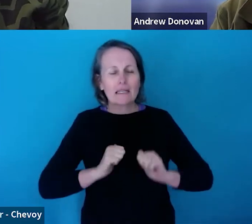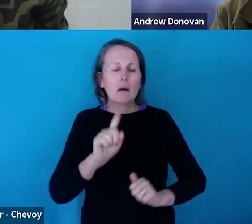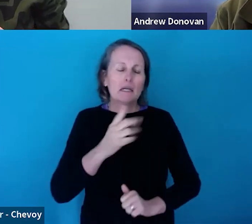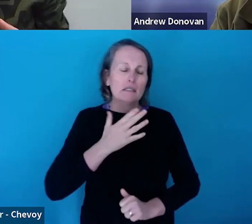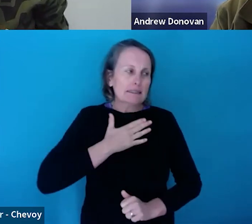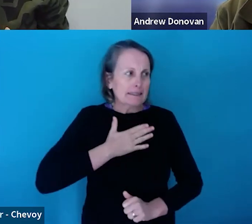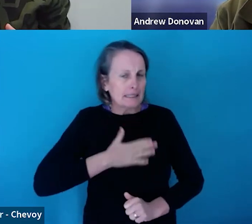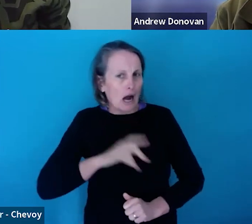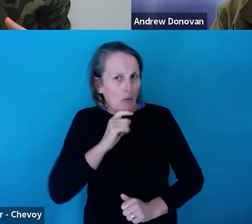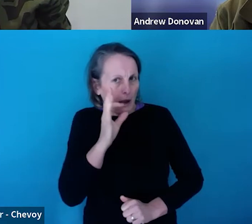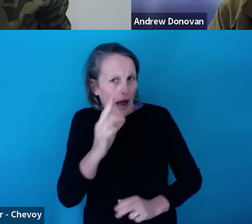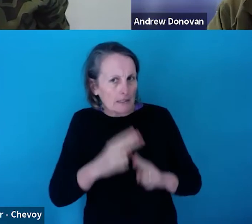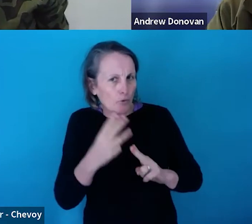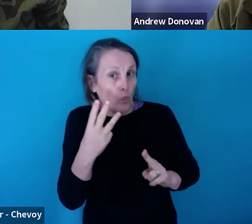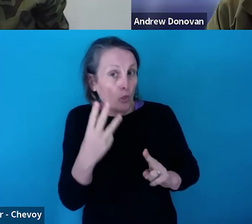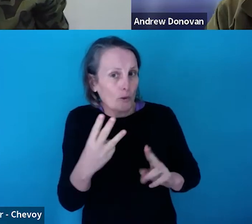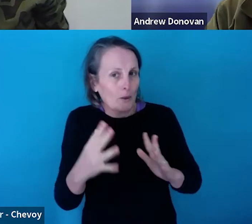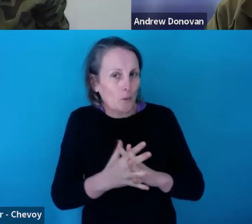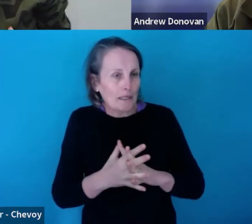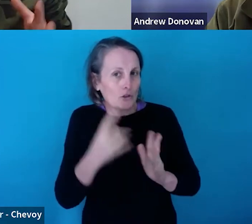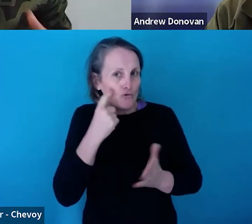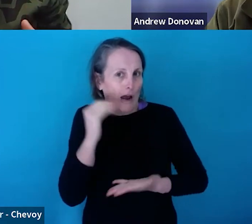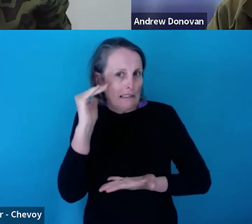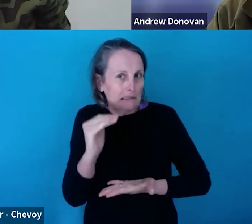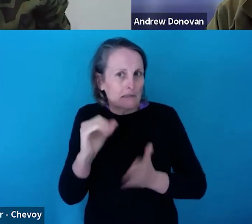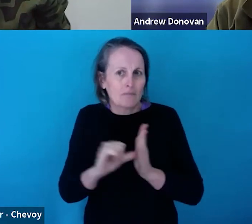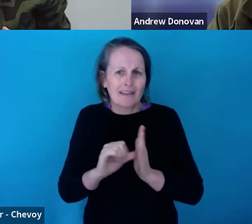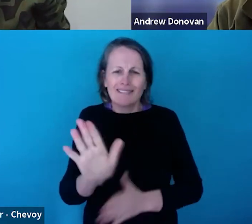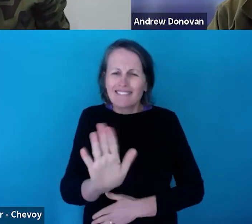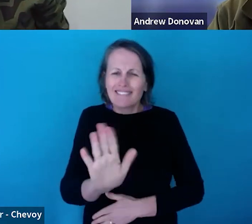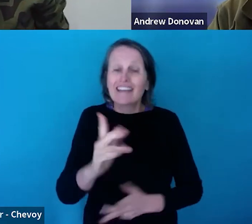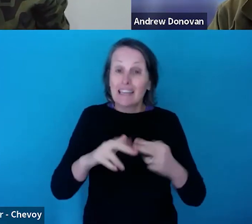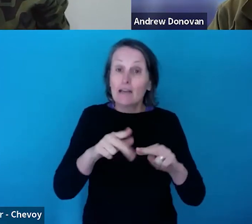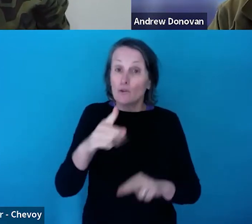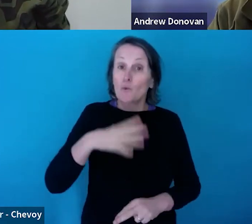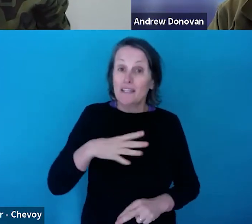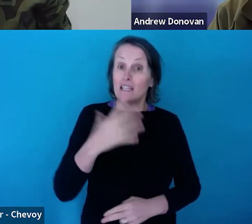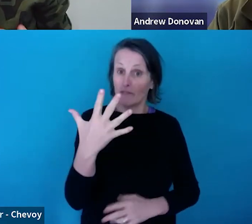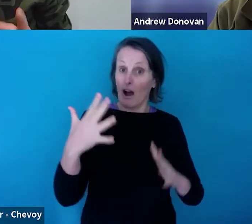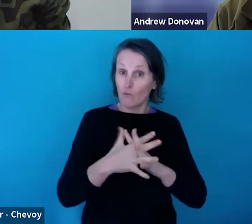think we can bring the budget down a bit. If you need five weeks, then ask